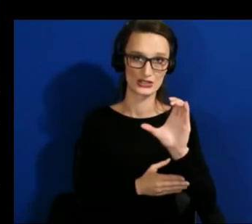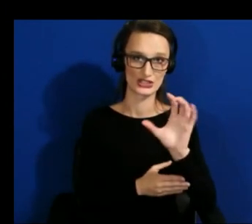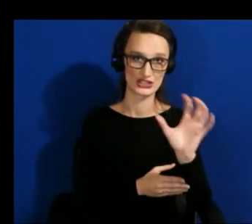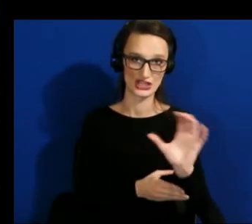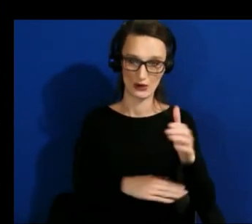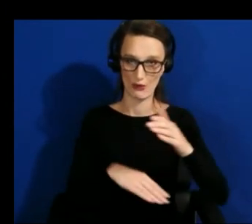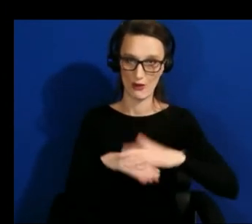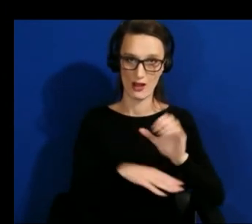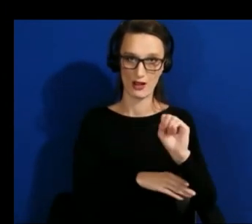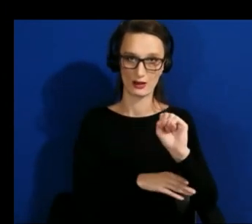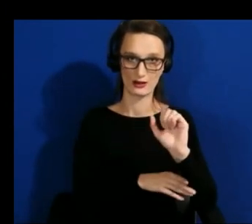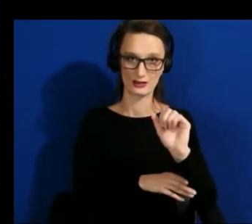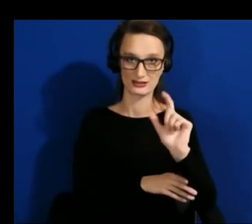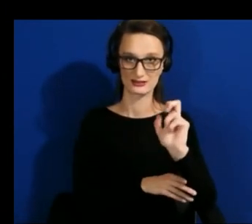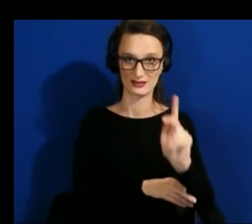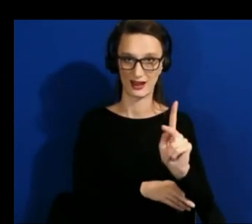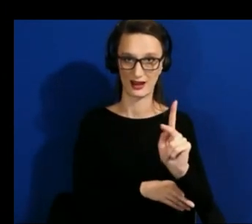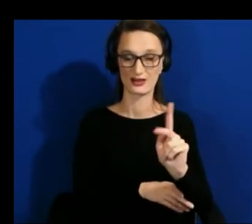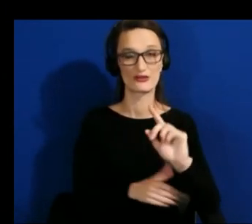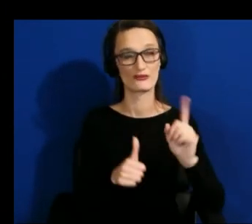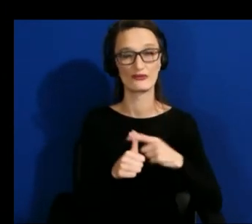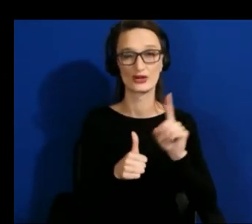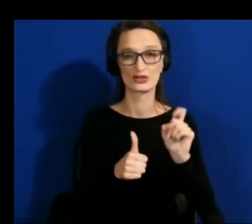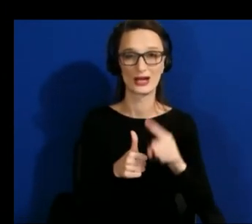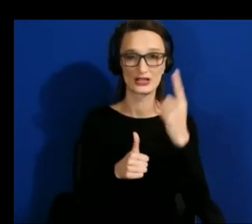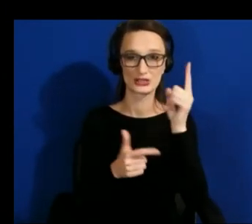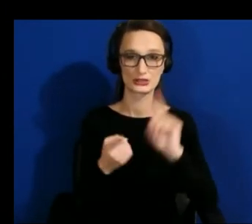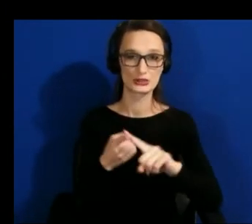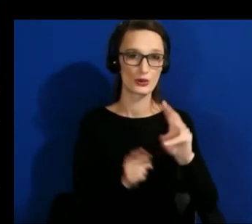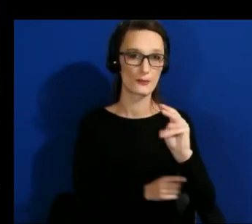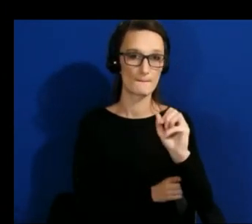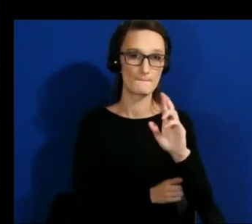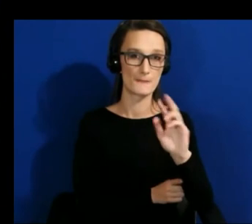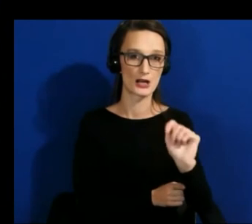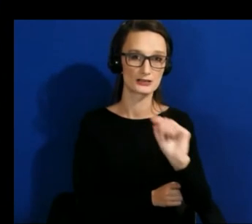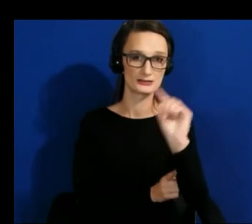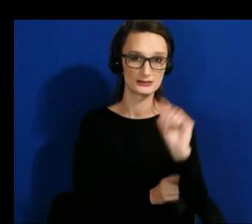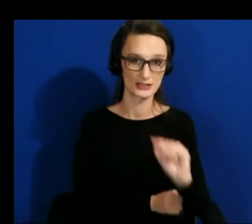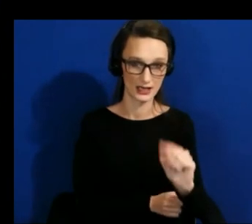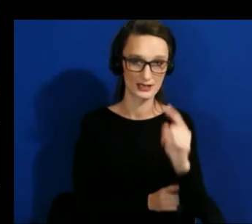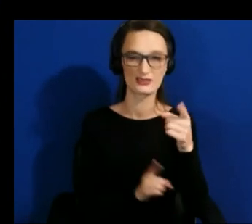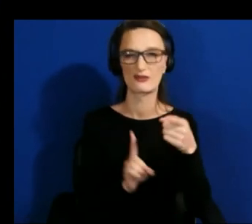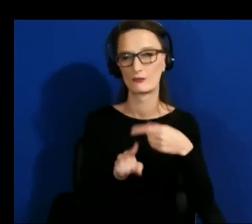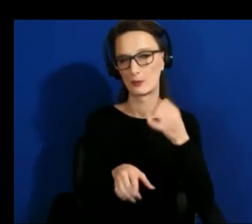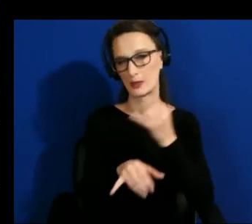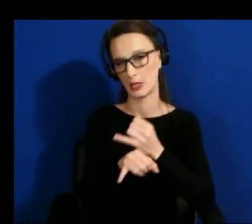to martez for the industry perspective but would love to hear from others as well so we have seen